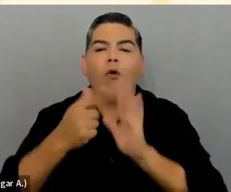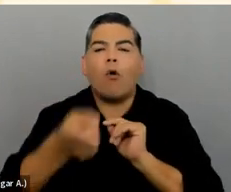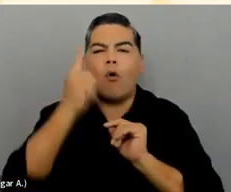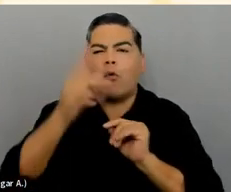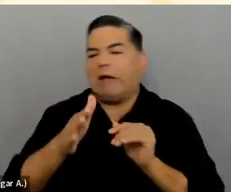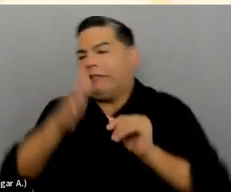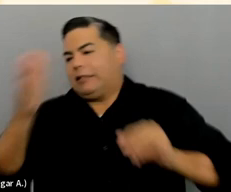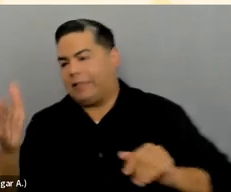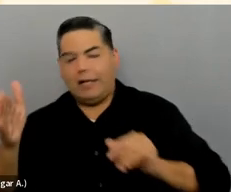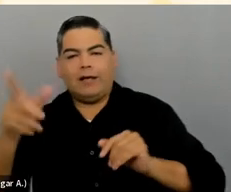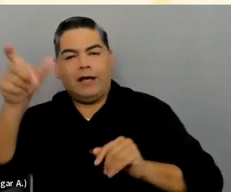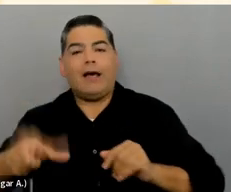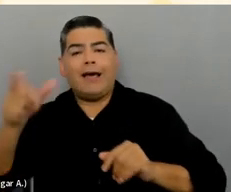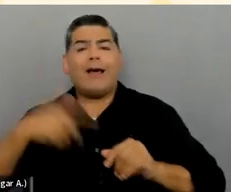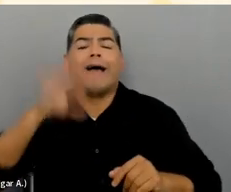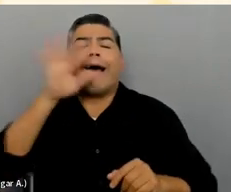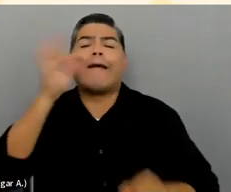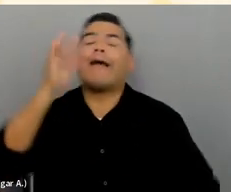of the cat taking a selfie, and on the other side